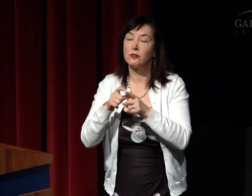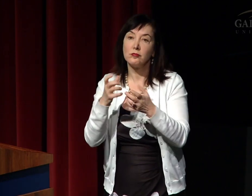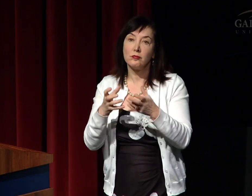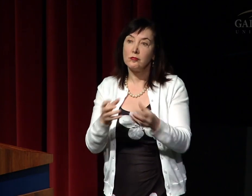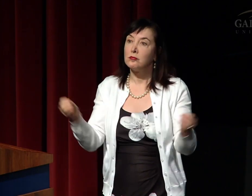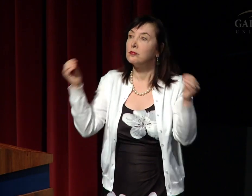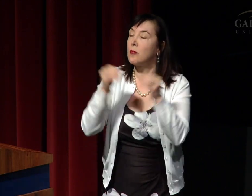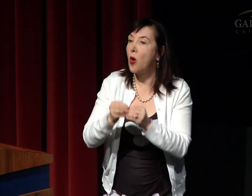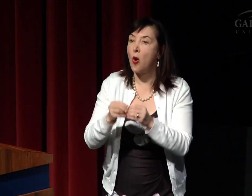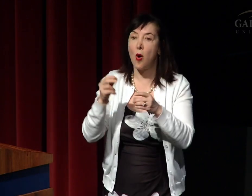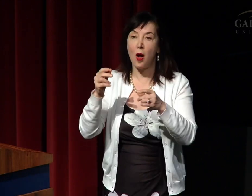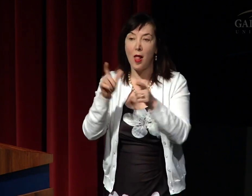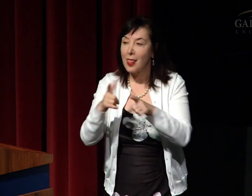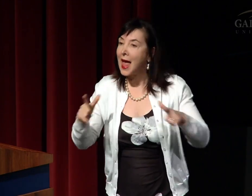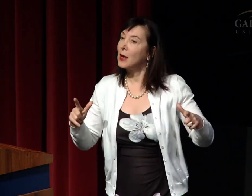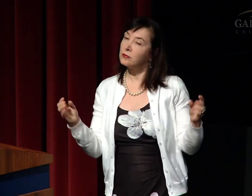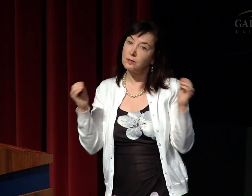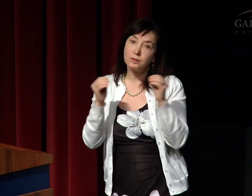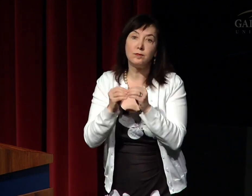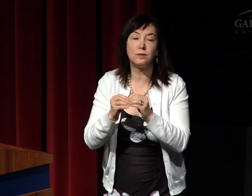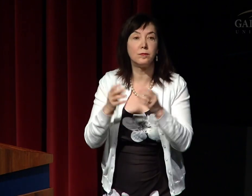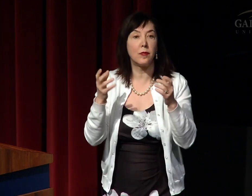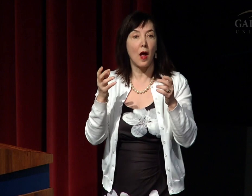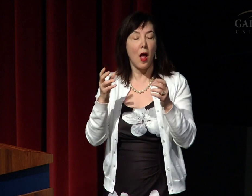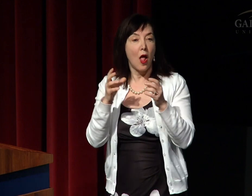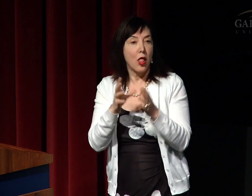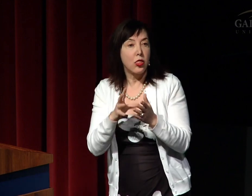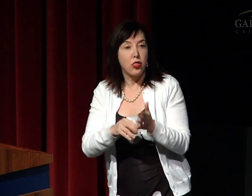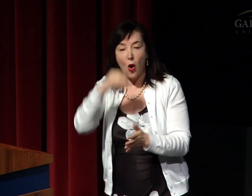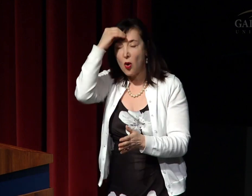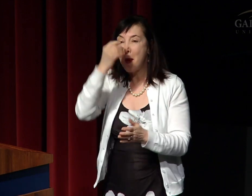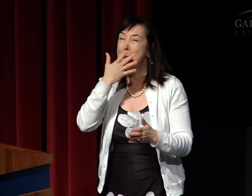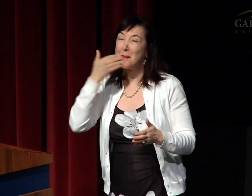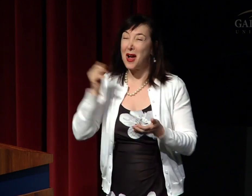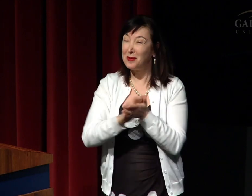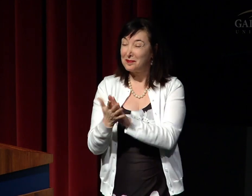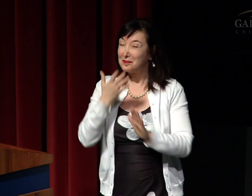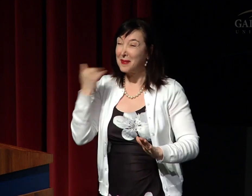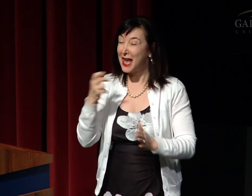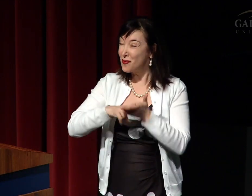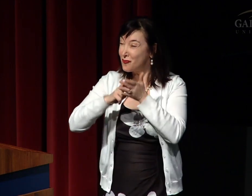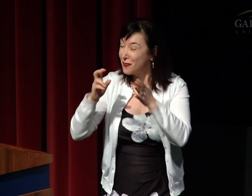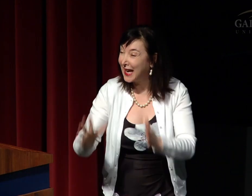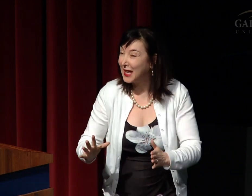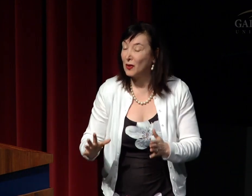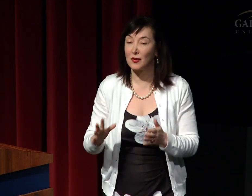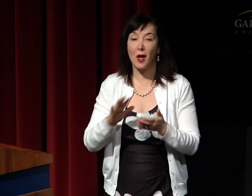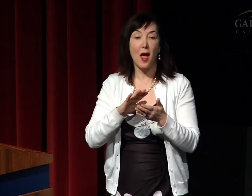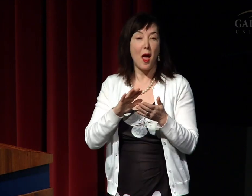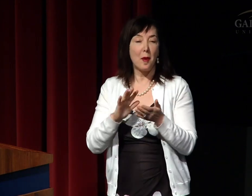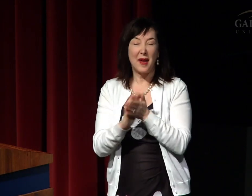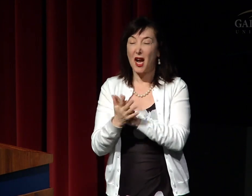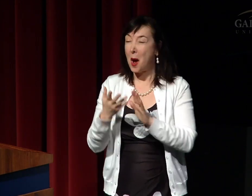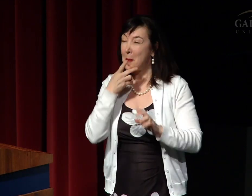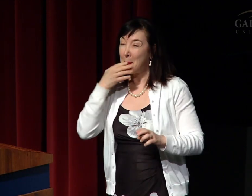learn a richer foundation of language, and to become eventual better readers, to become